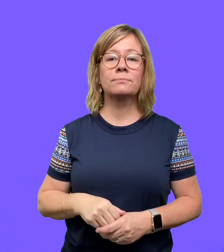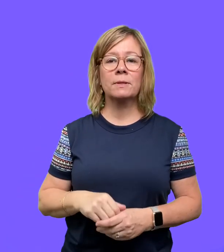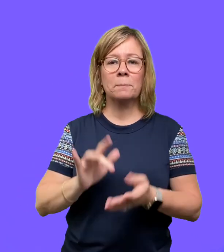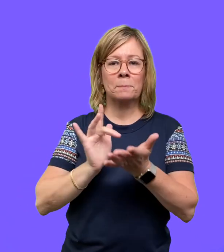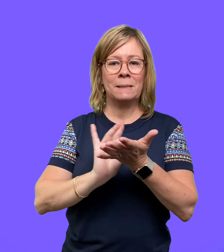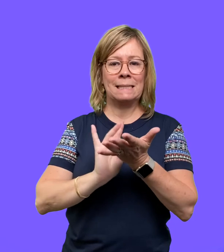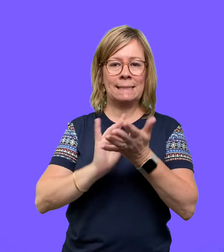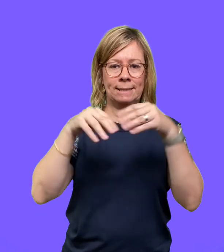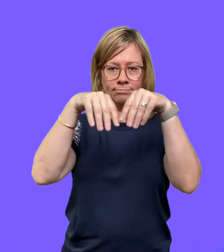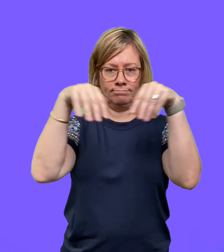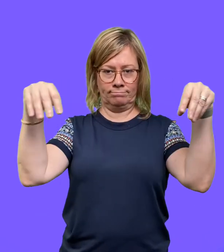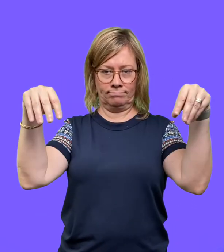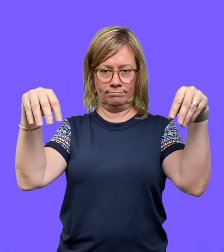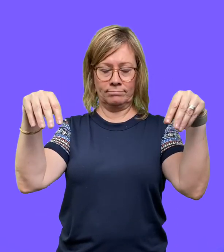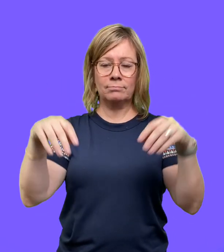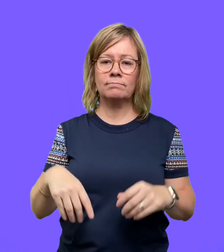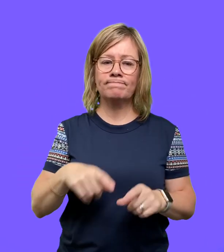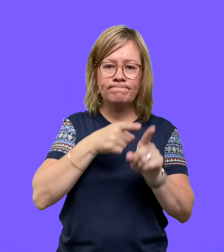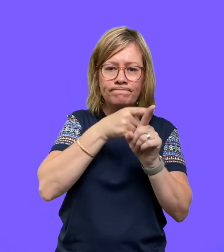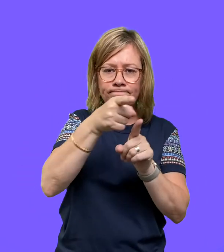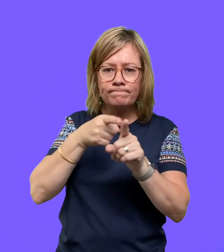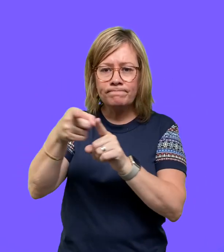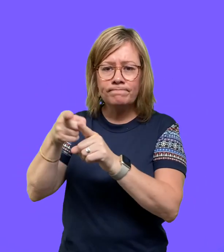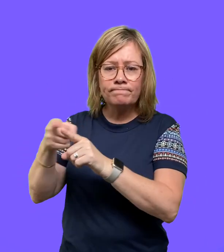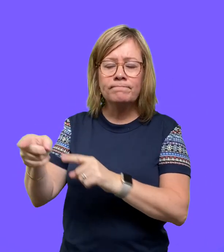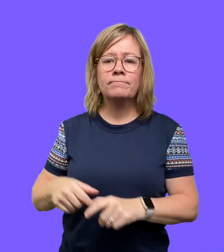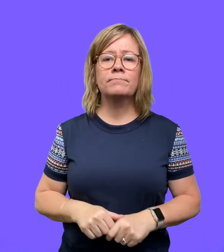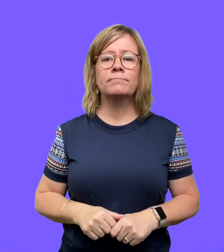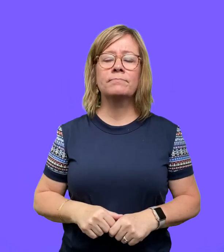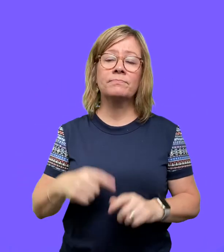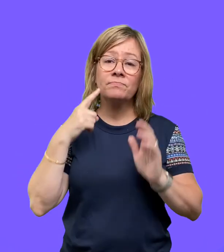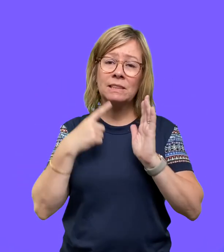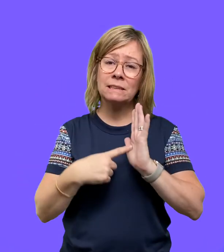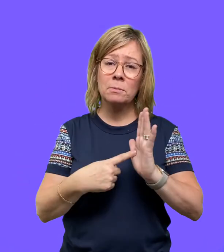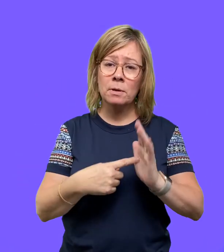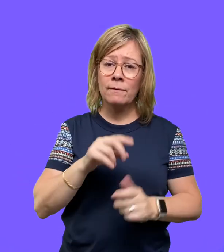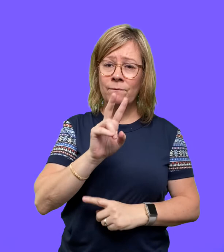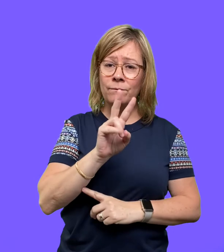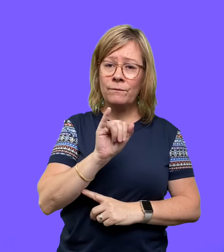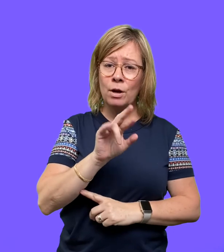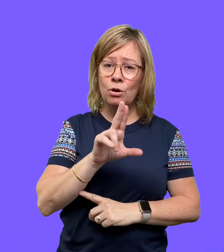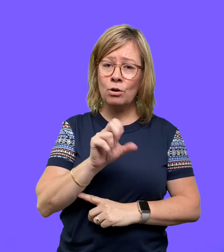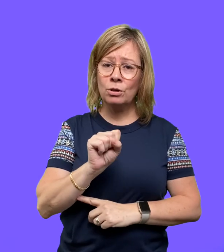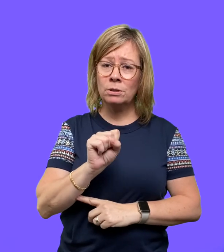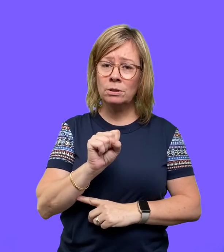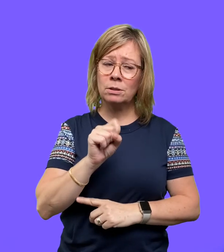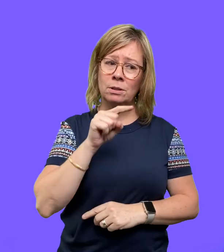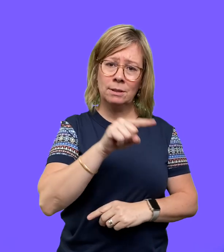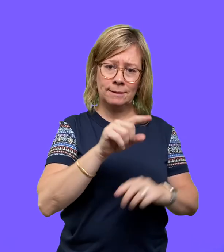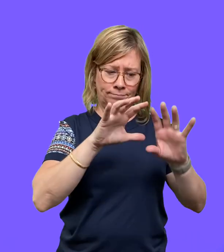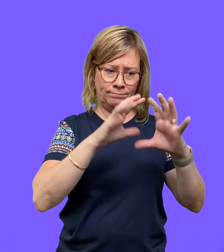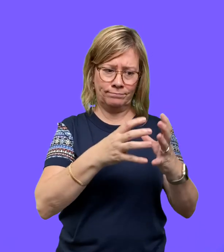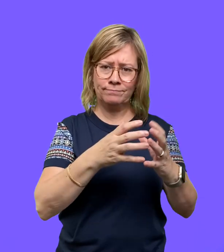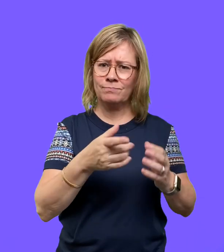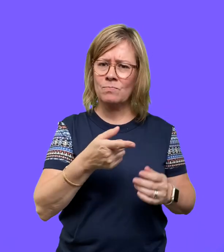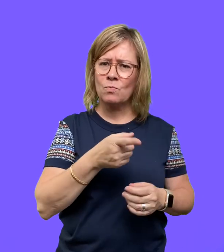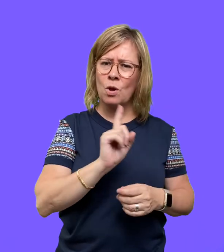This is a medical specialty that explores viruses and determining